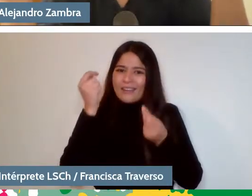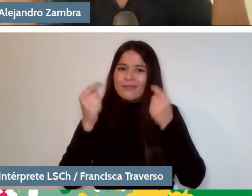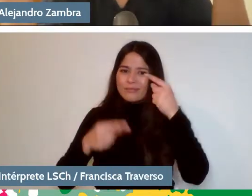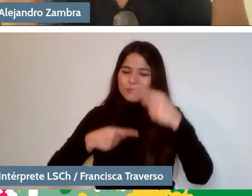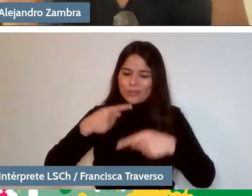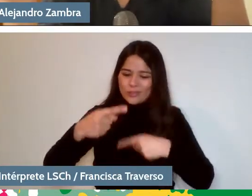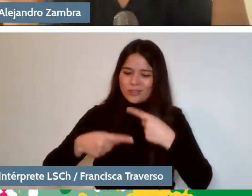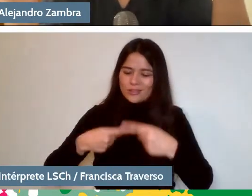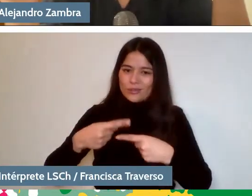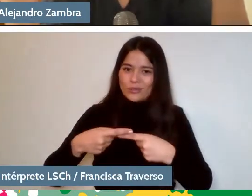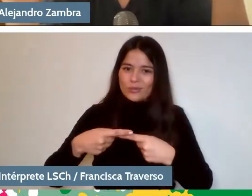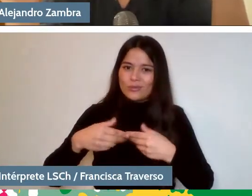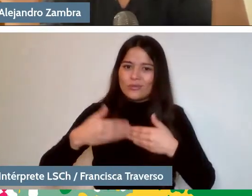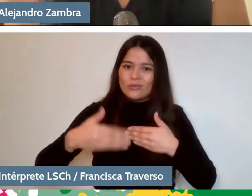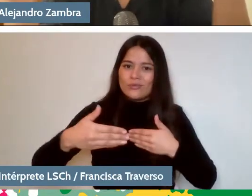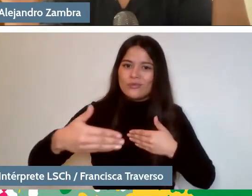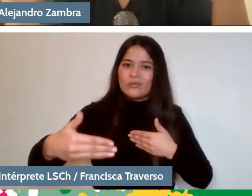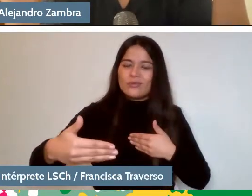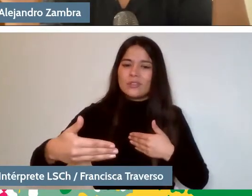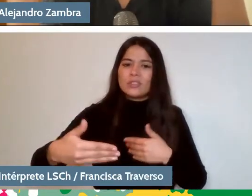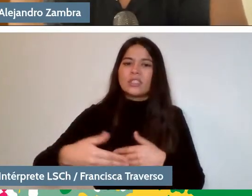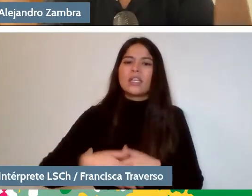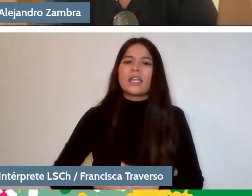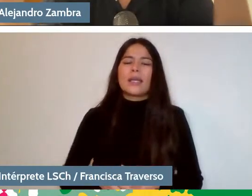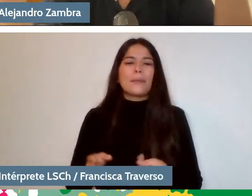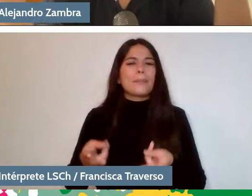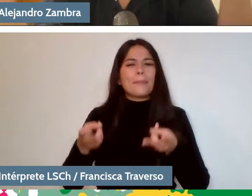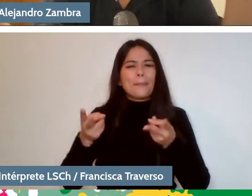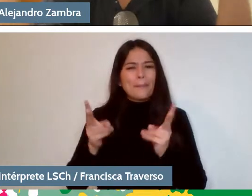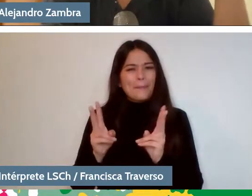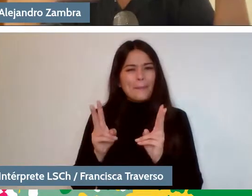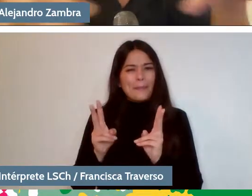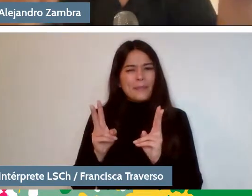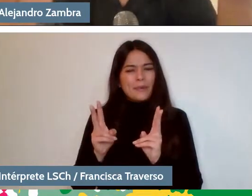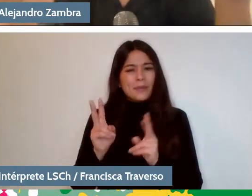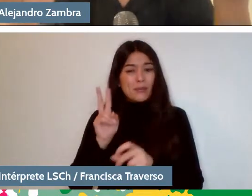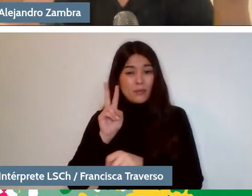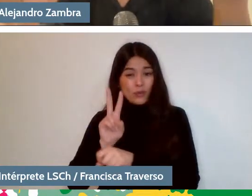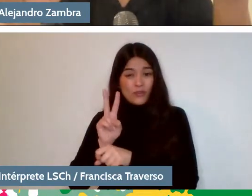I mean, that they allow the teacher to go along these processes.